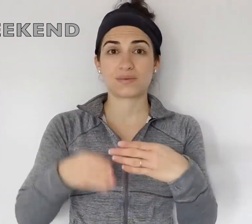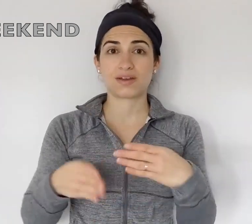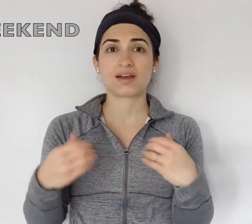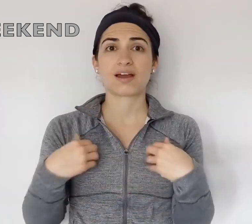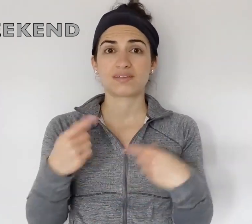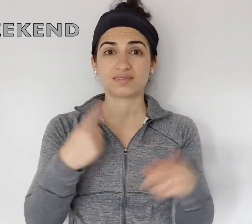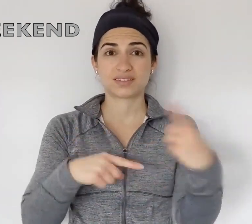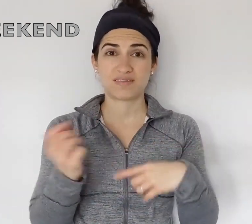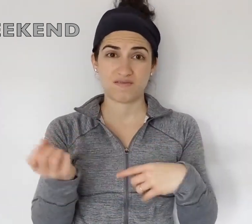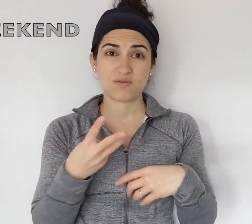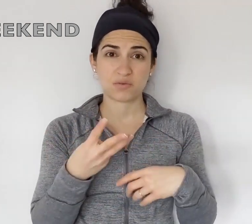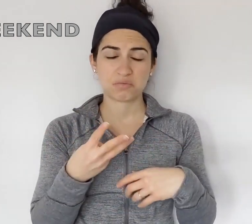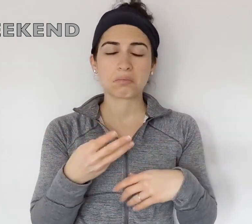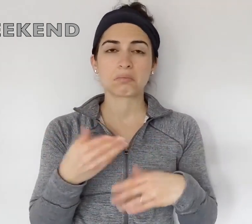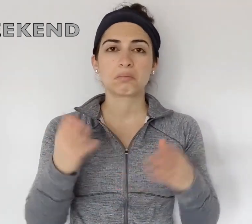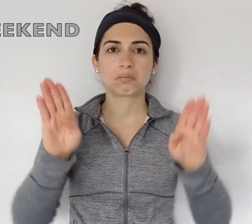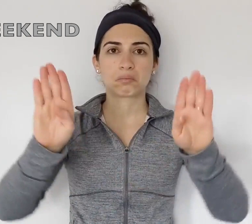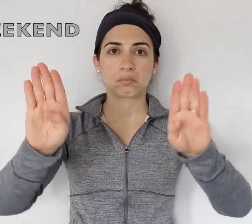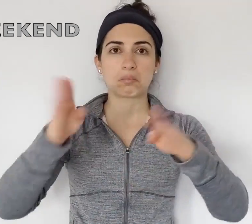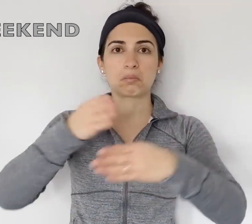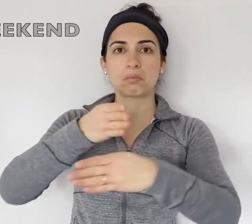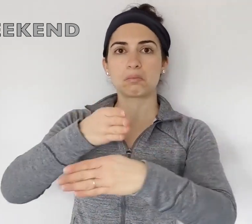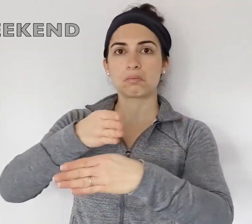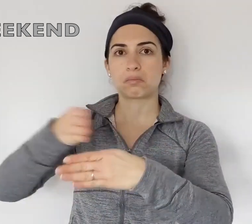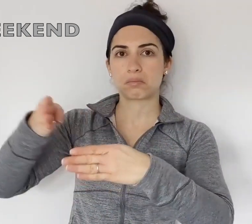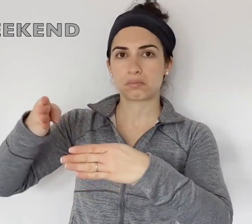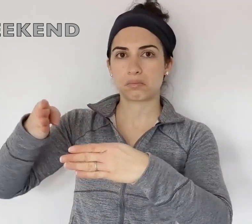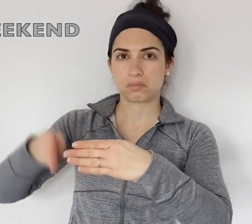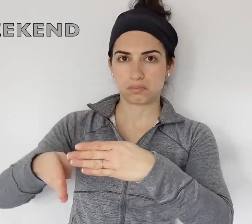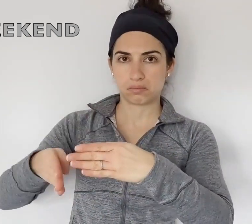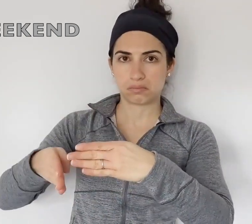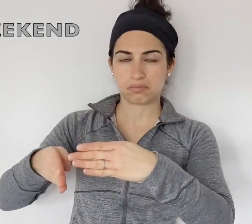WEEKEND has a few signs: (1) weekend.